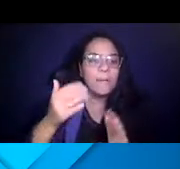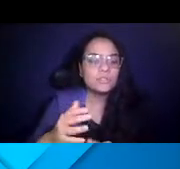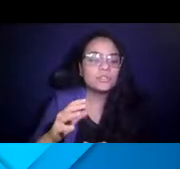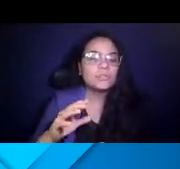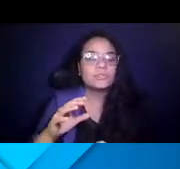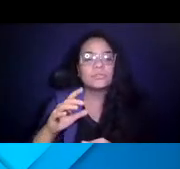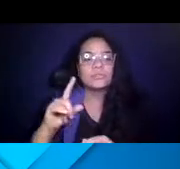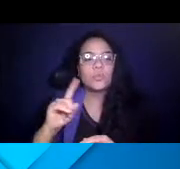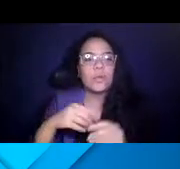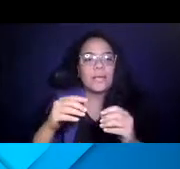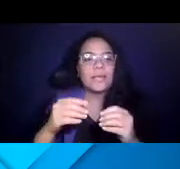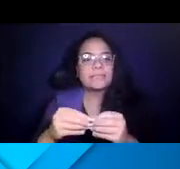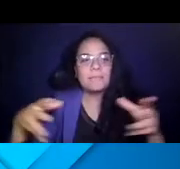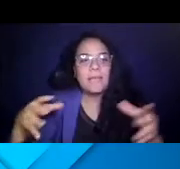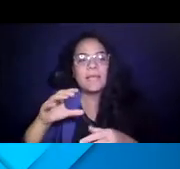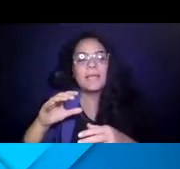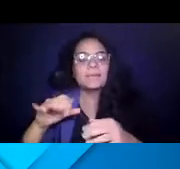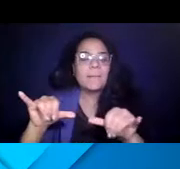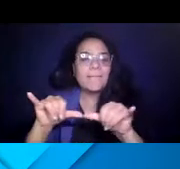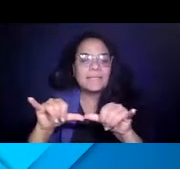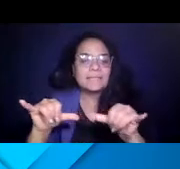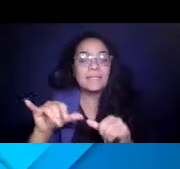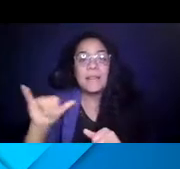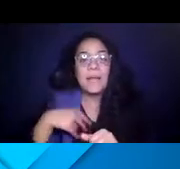were expanding capacity and I might mention we expanded